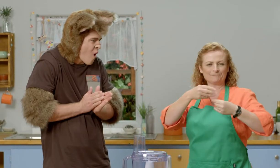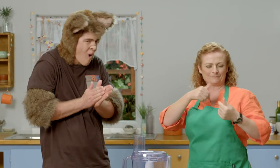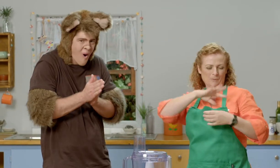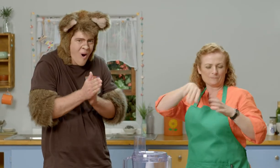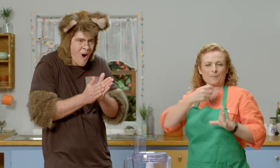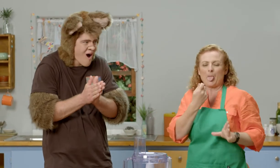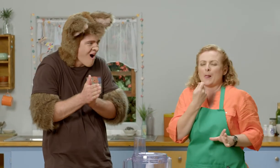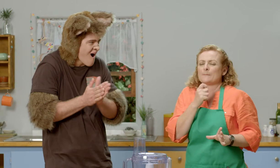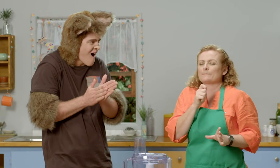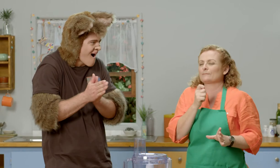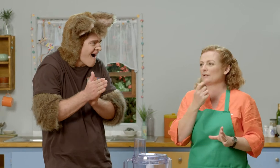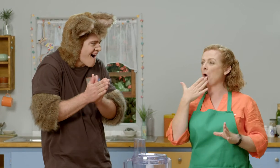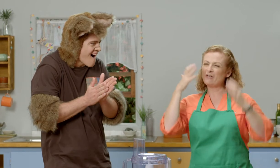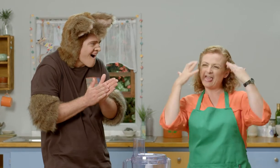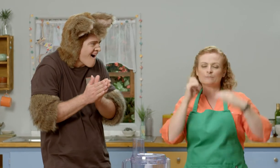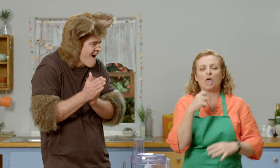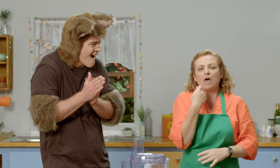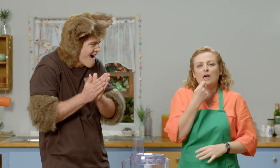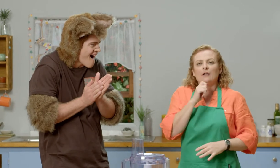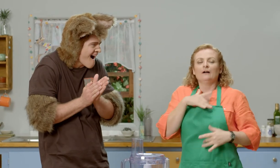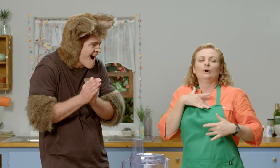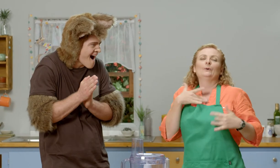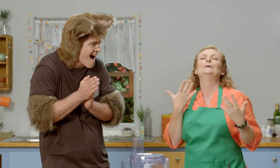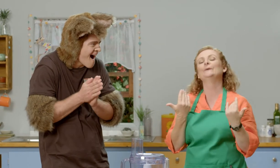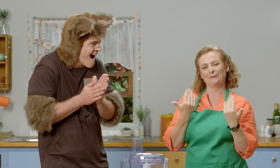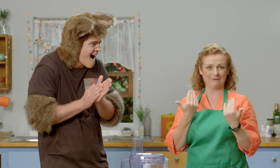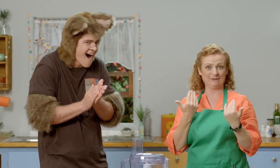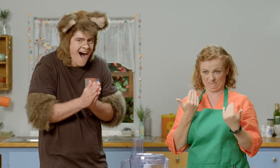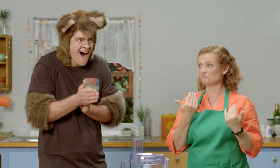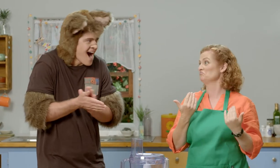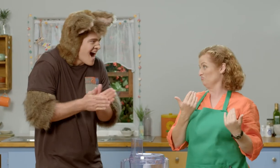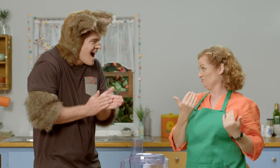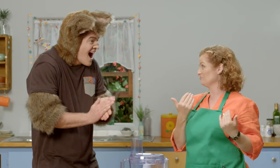It will make you feel cool inside on a very hot day.